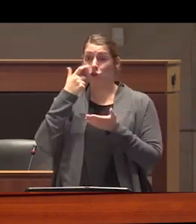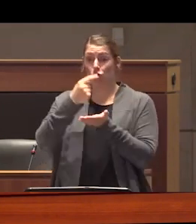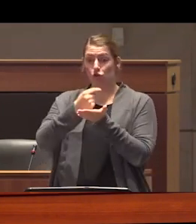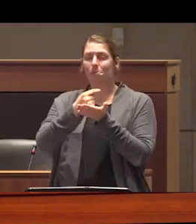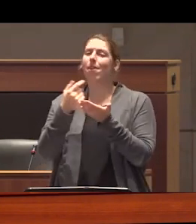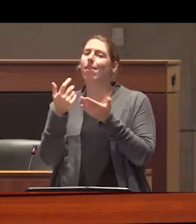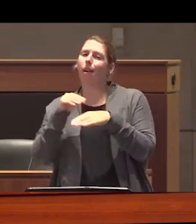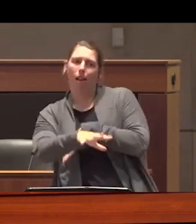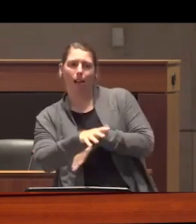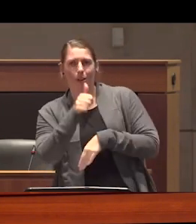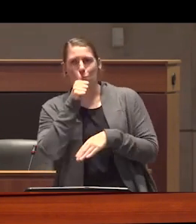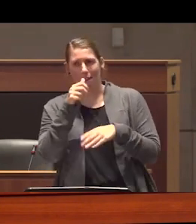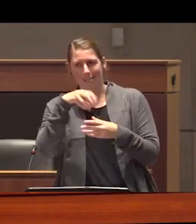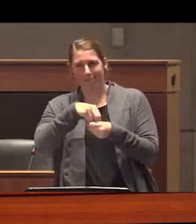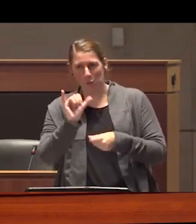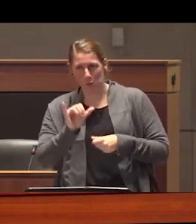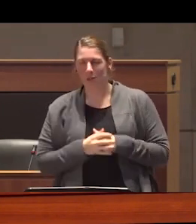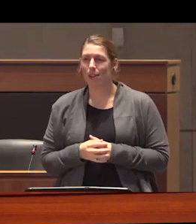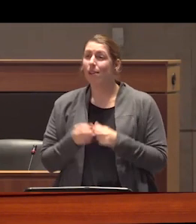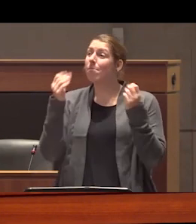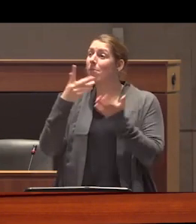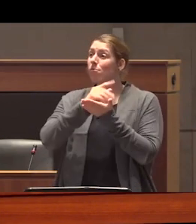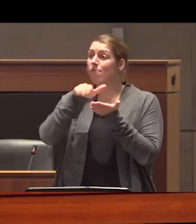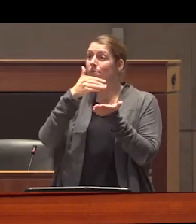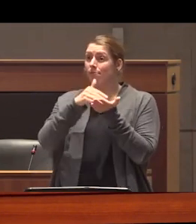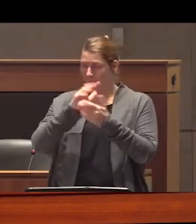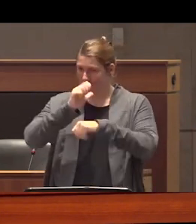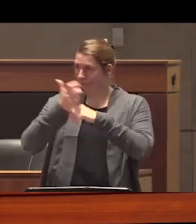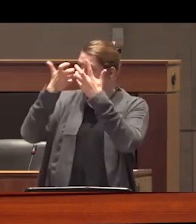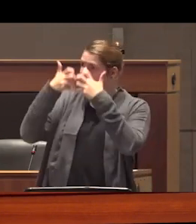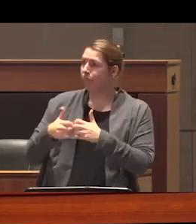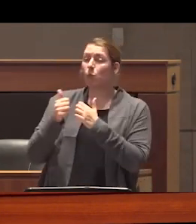partially privatized many treatment centers have arrangements with the provincial government that